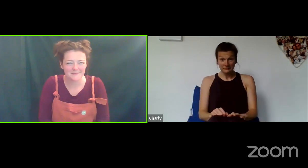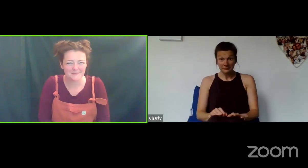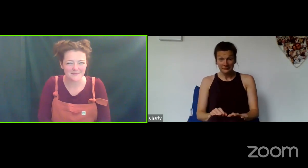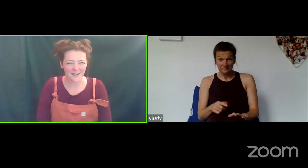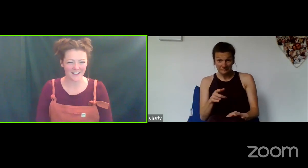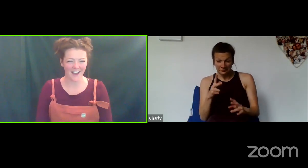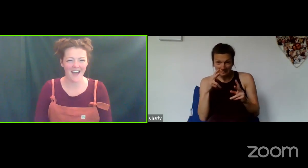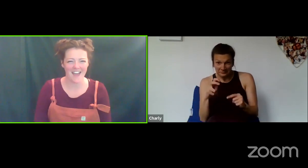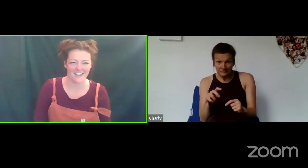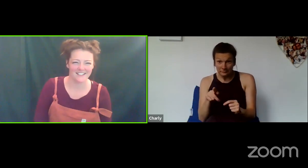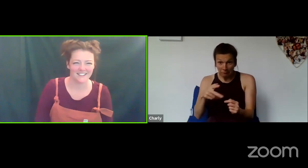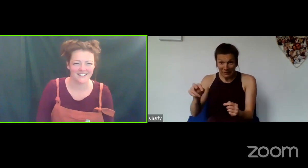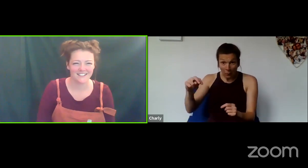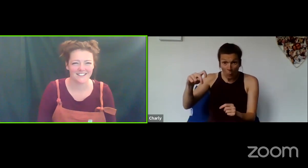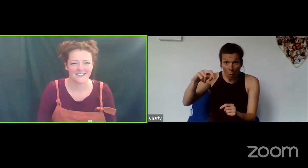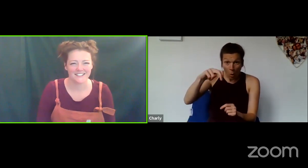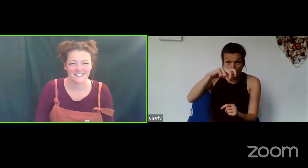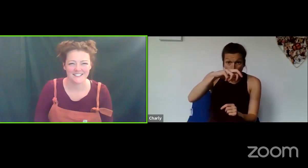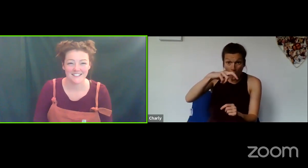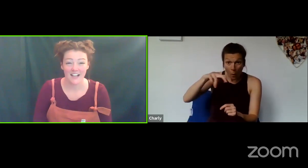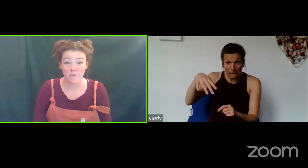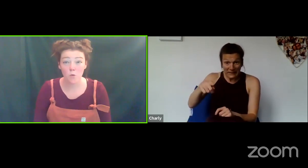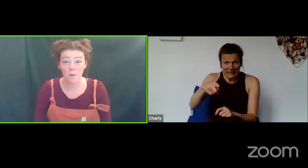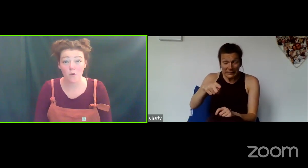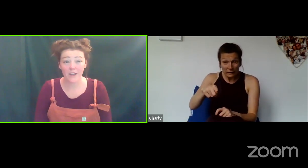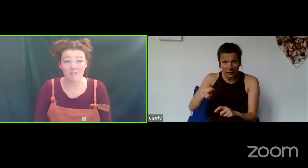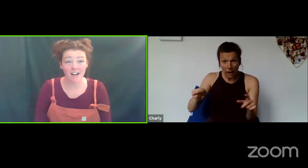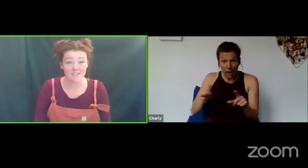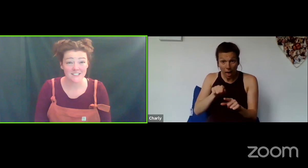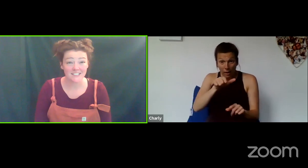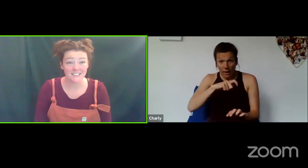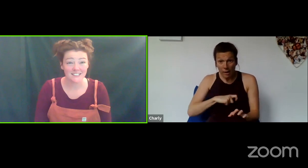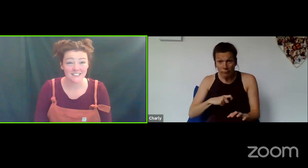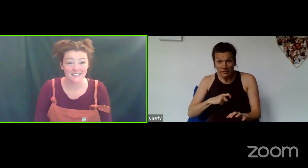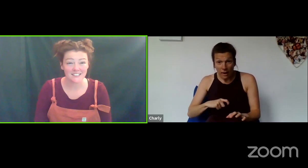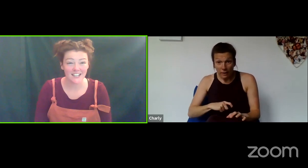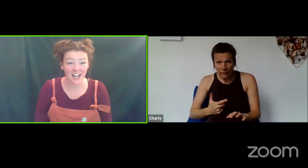OK... have you all been walking around like